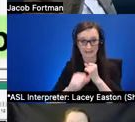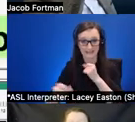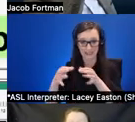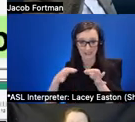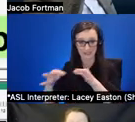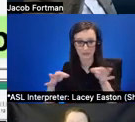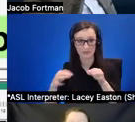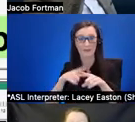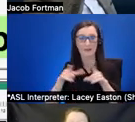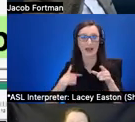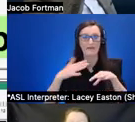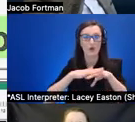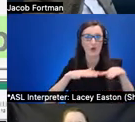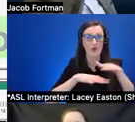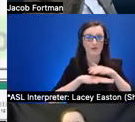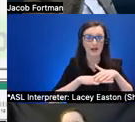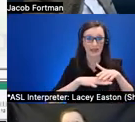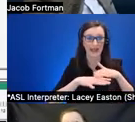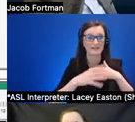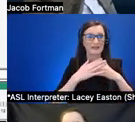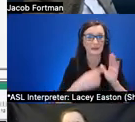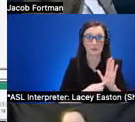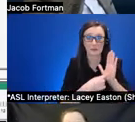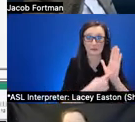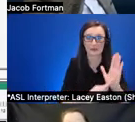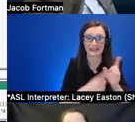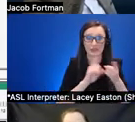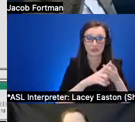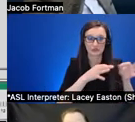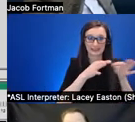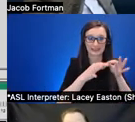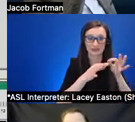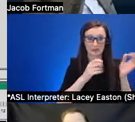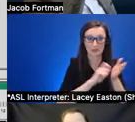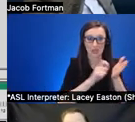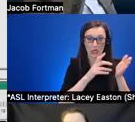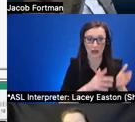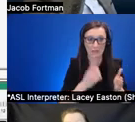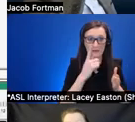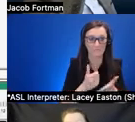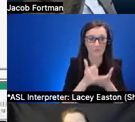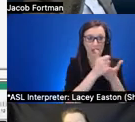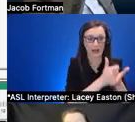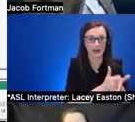being presented to the to the description author to help them make a more holistic understanding so